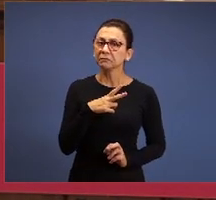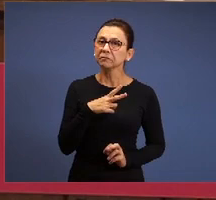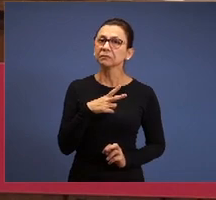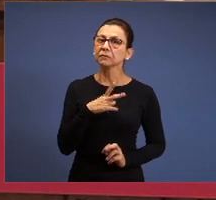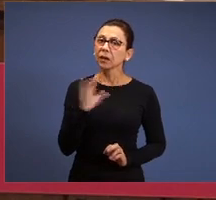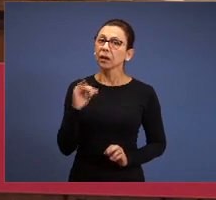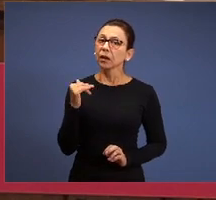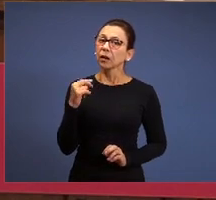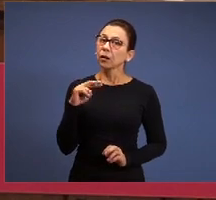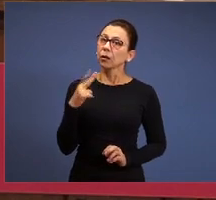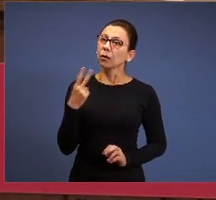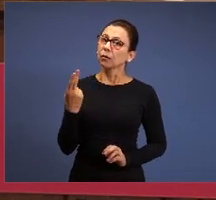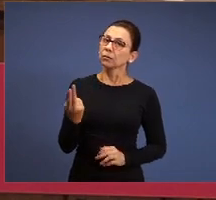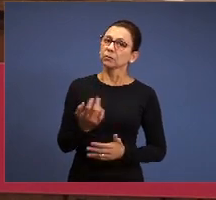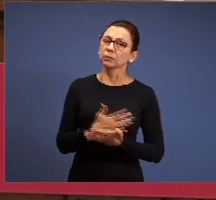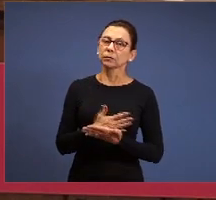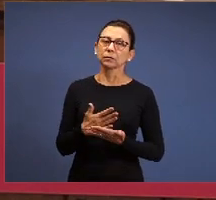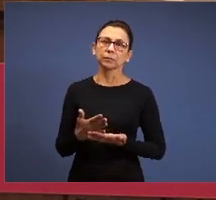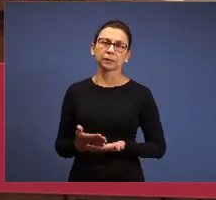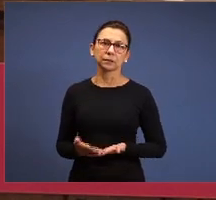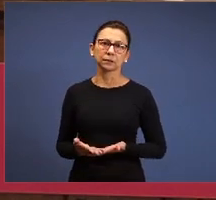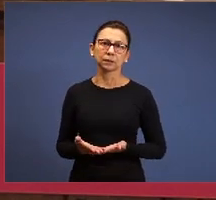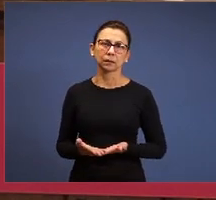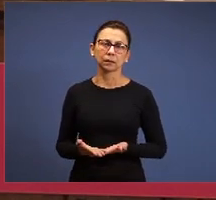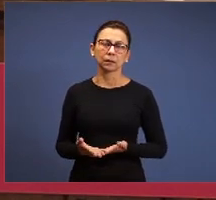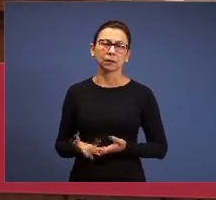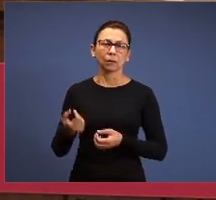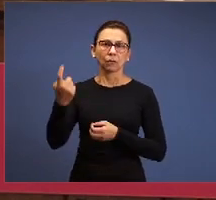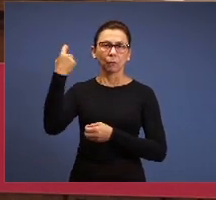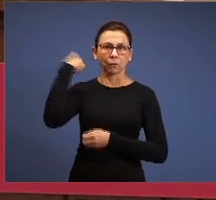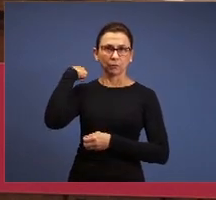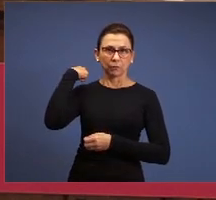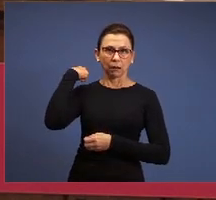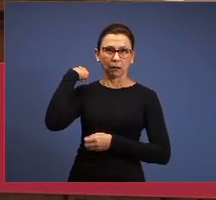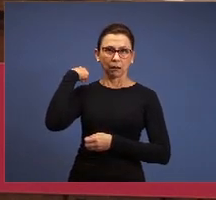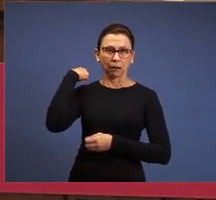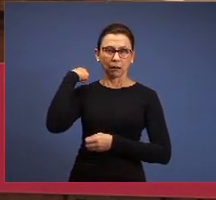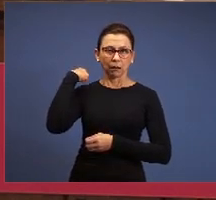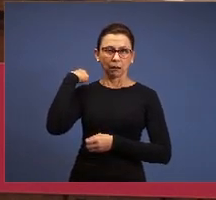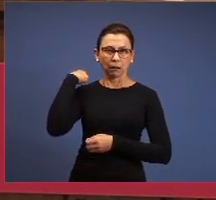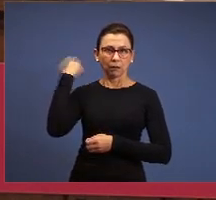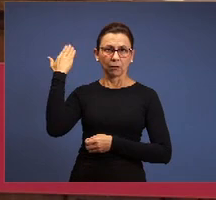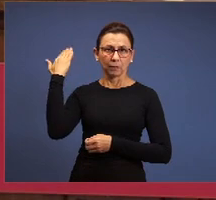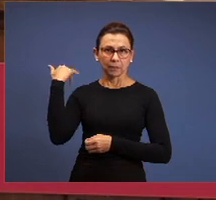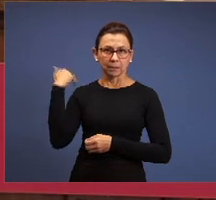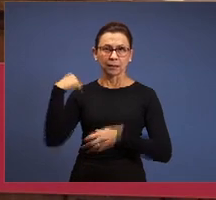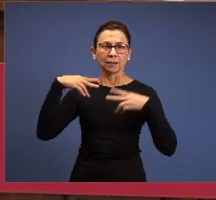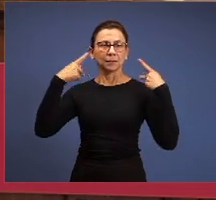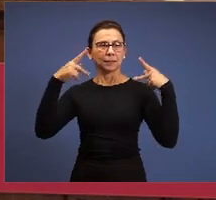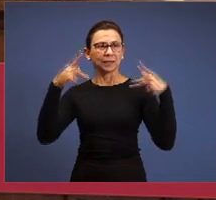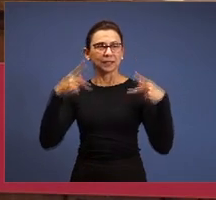want came back to the past: preaching, gather the people, everybody liked, some clap hands,